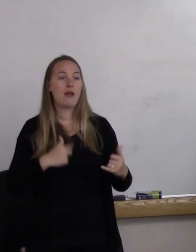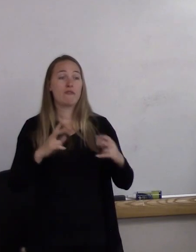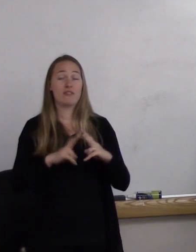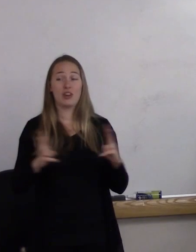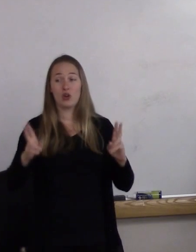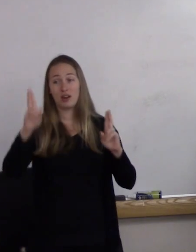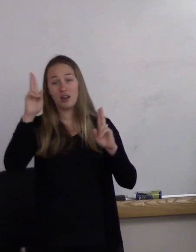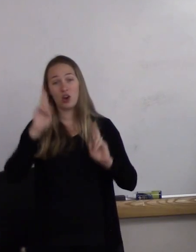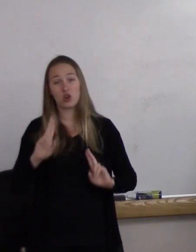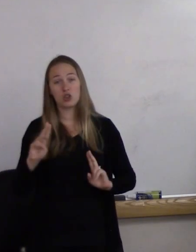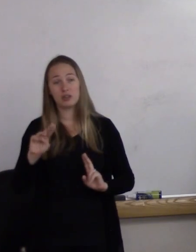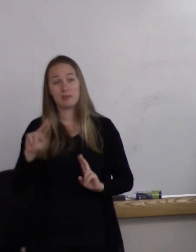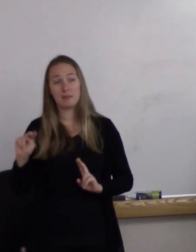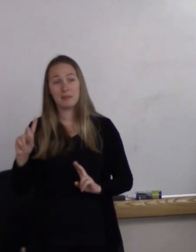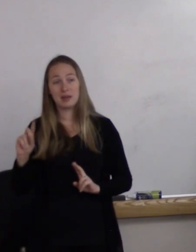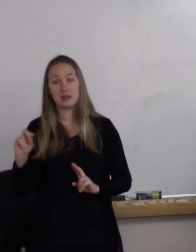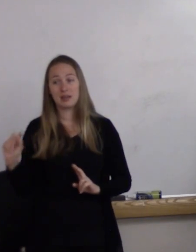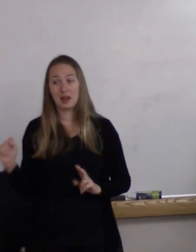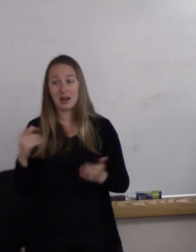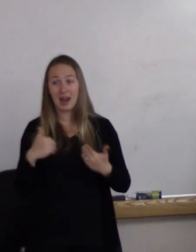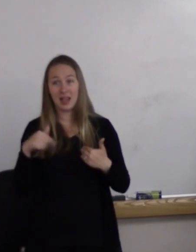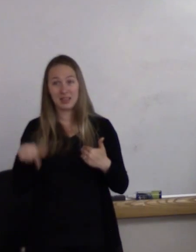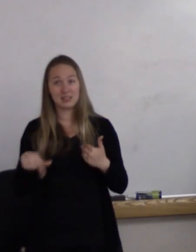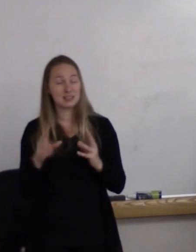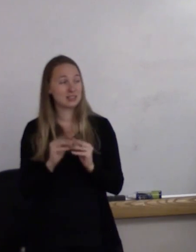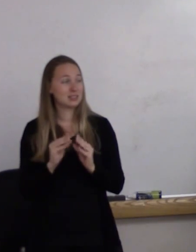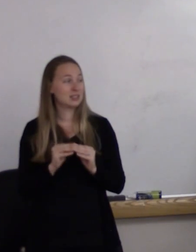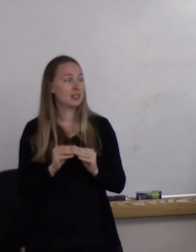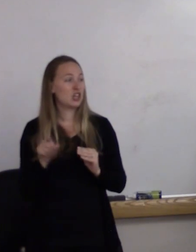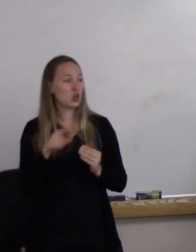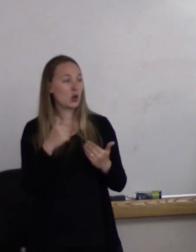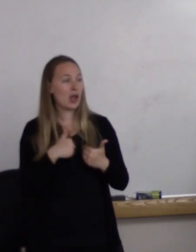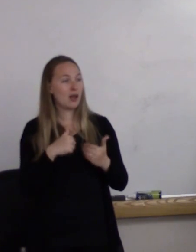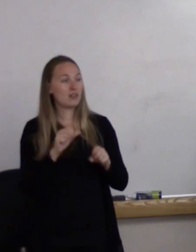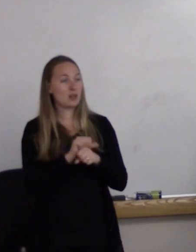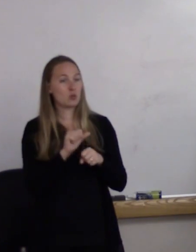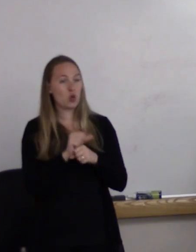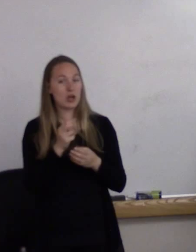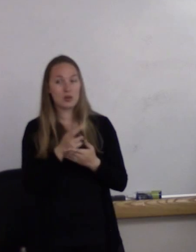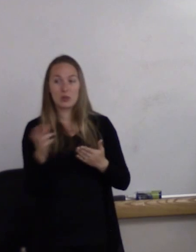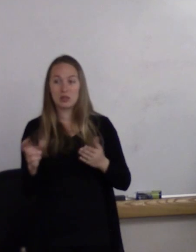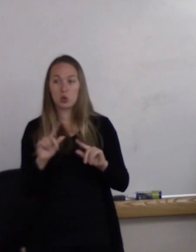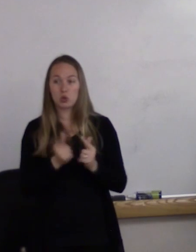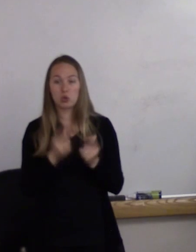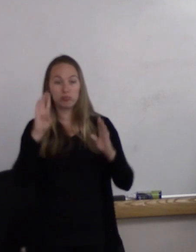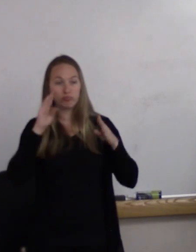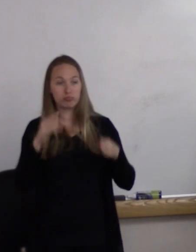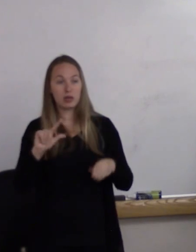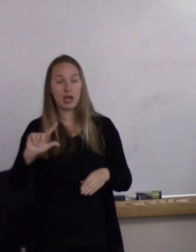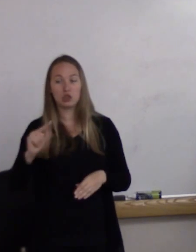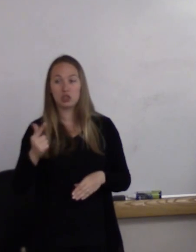that MnDOT had this and you have an employee resource group dedicated to the LGBT community.